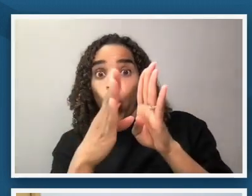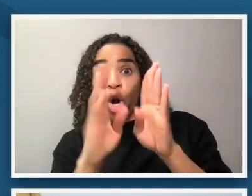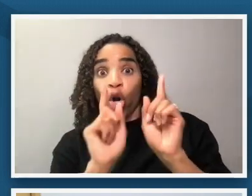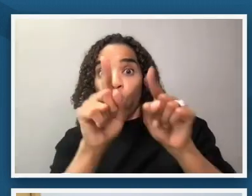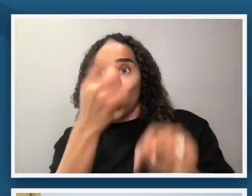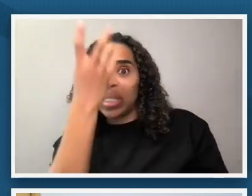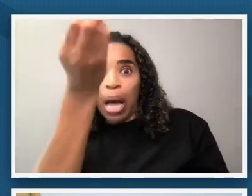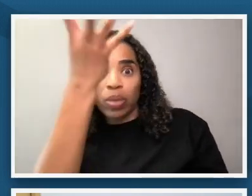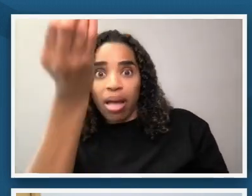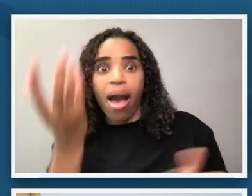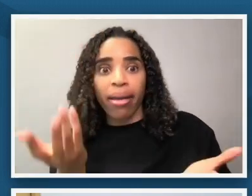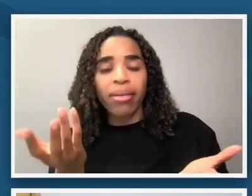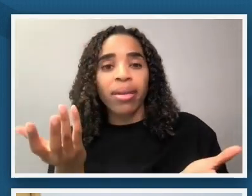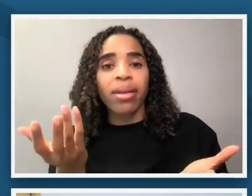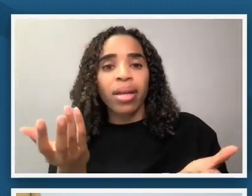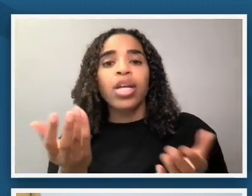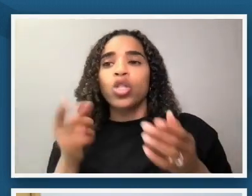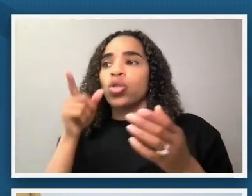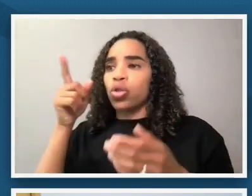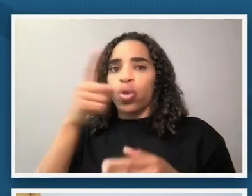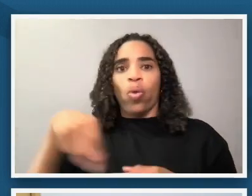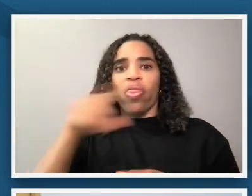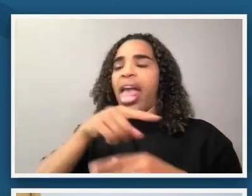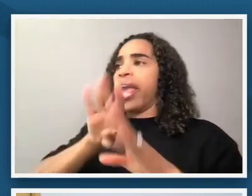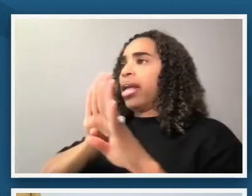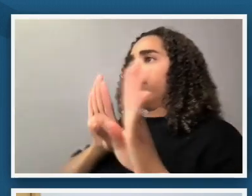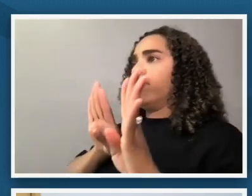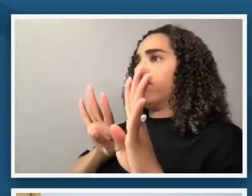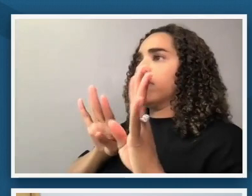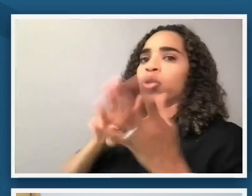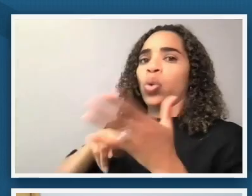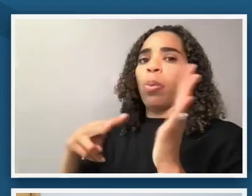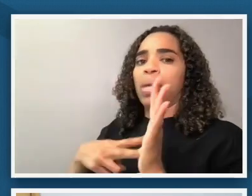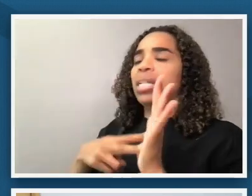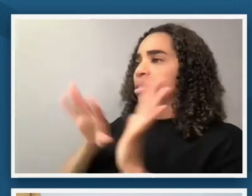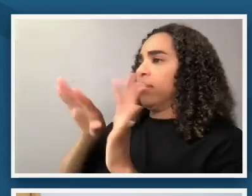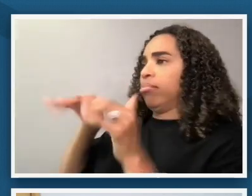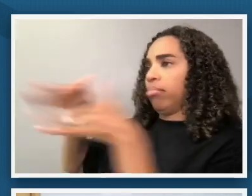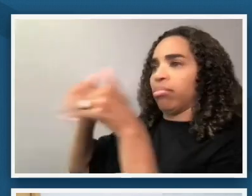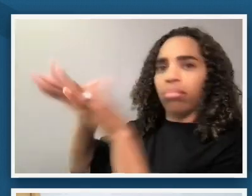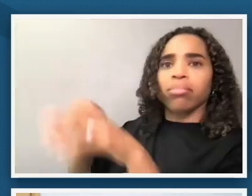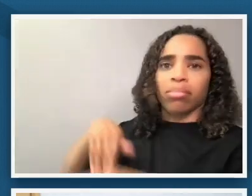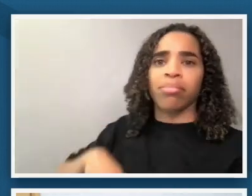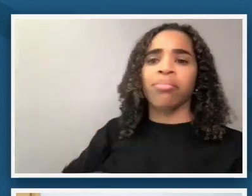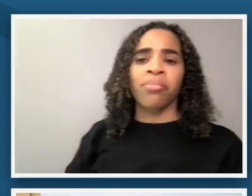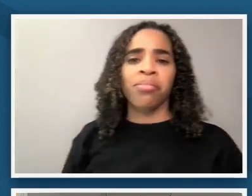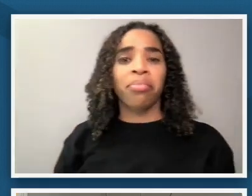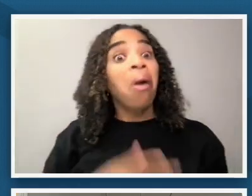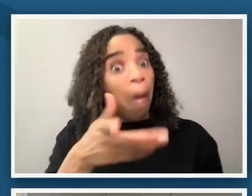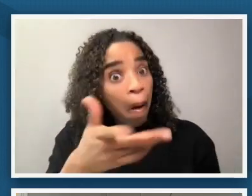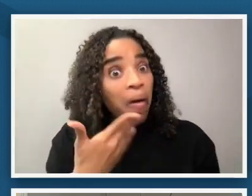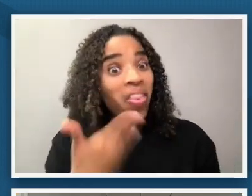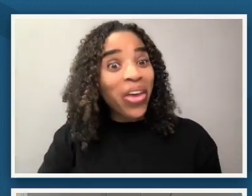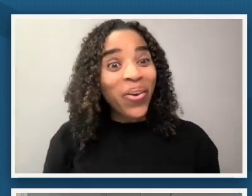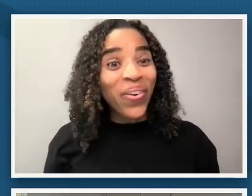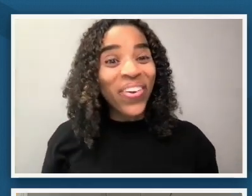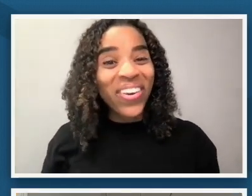and so they're forming a block to not move further into their space yeah thank you